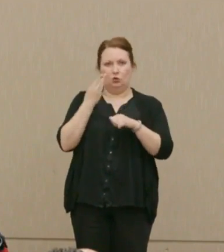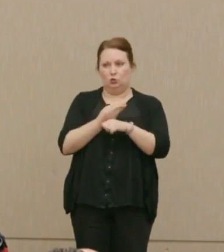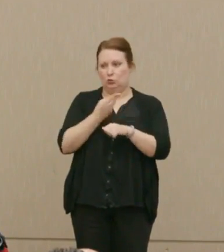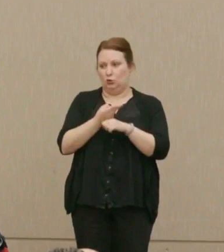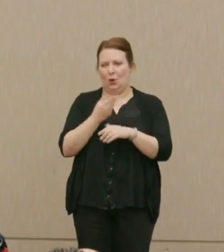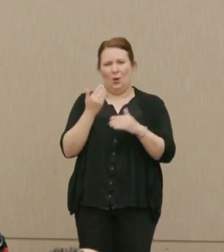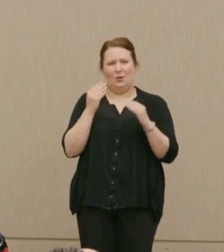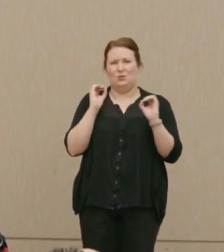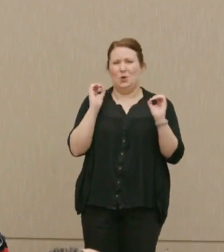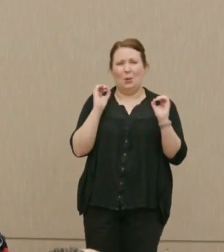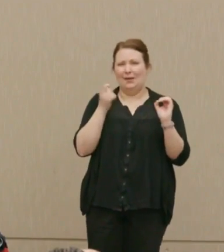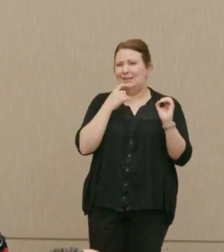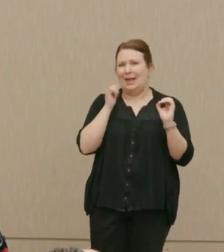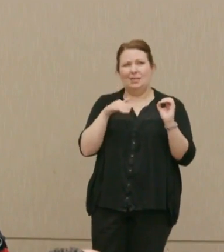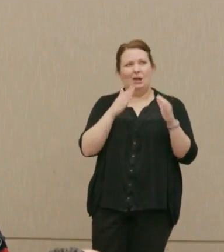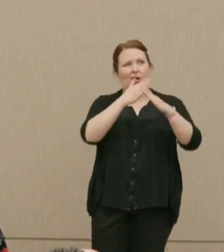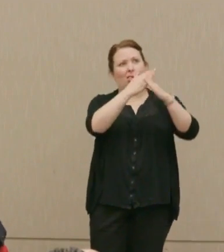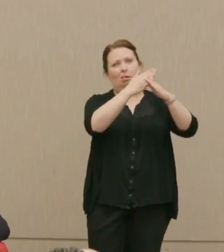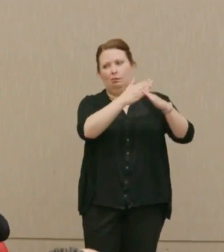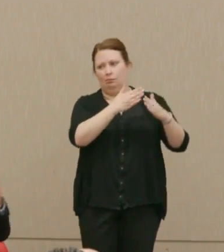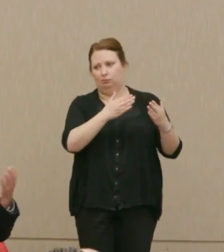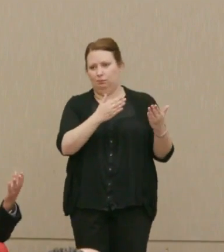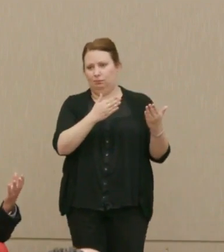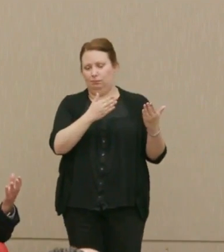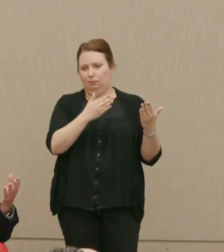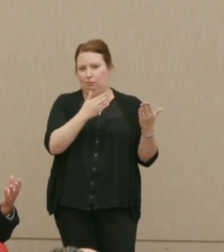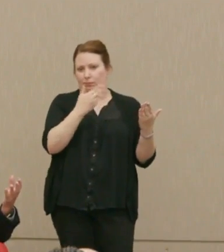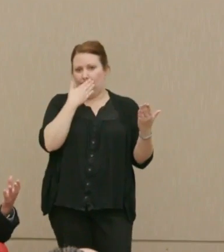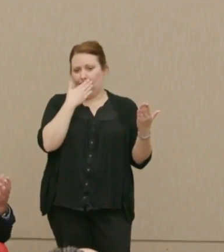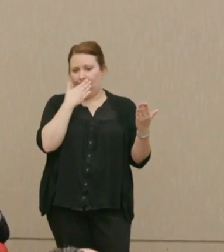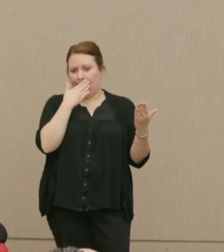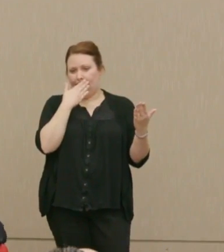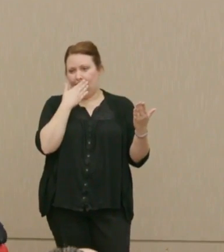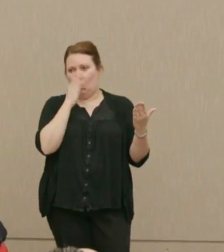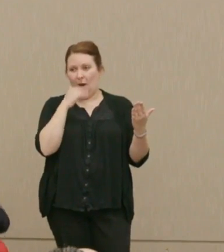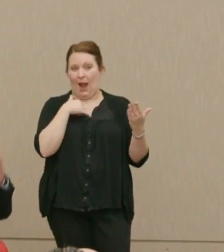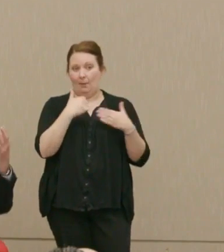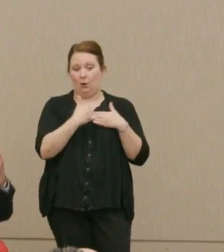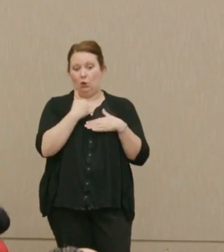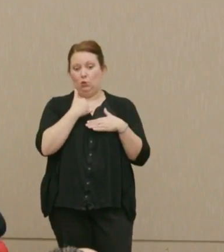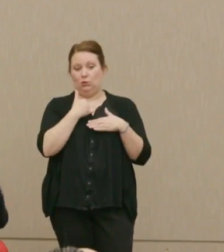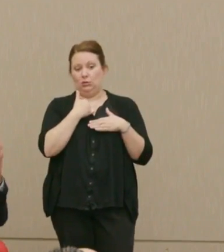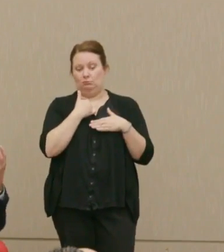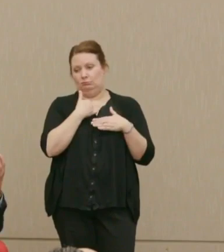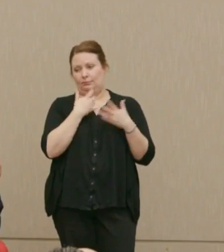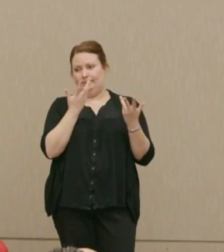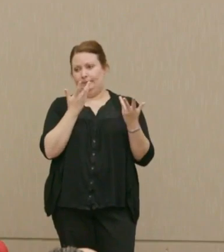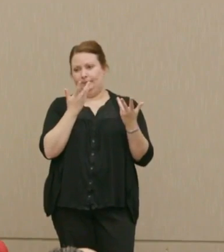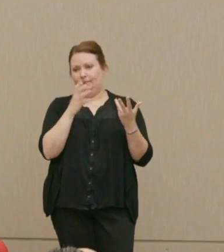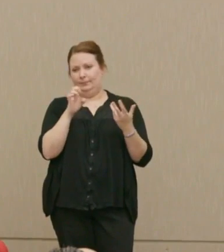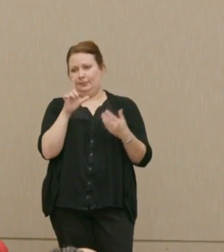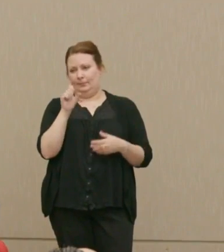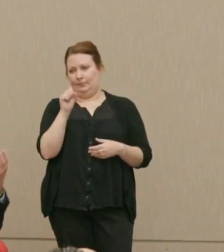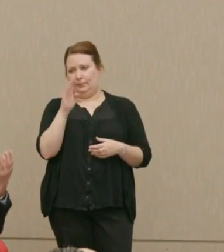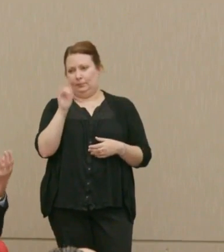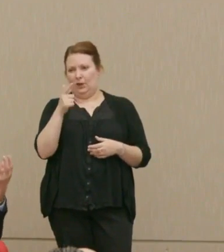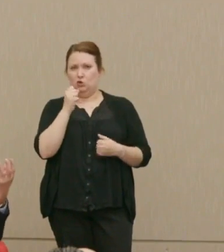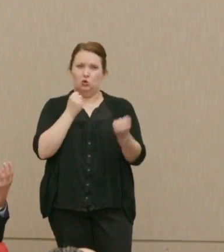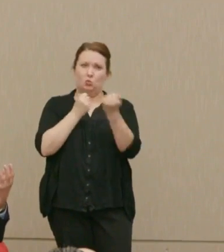Hardly anybody is saying that. Will I be accused, it can make a head ... Ellsberg Supports Kim Jong-un.